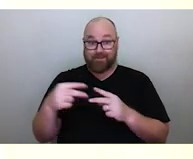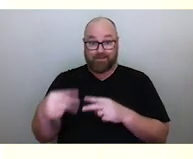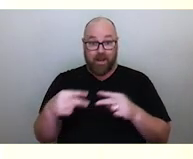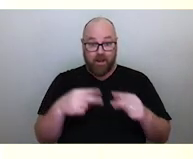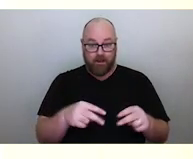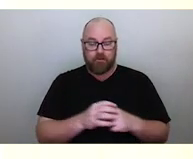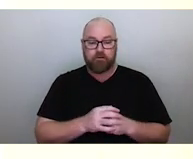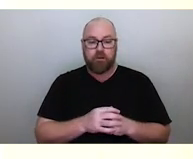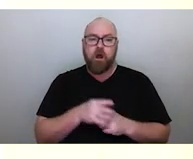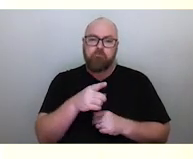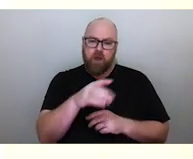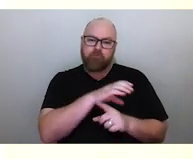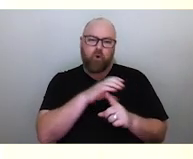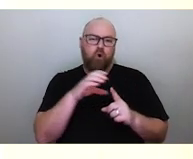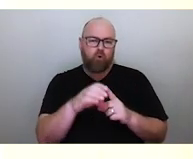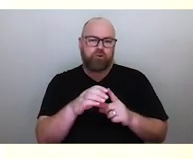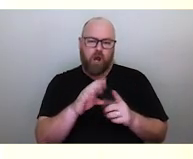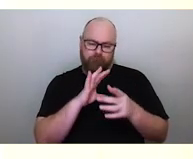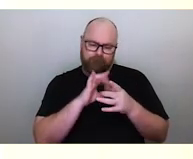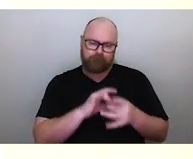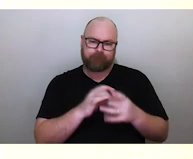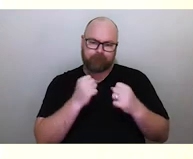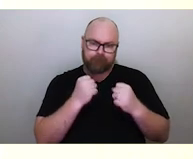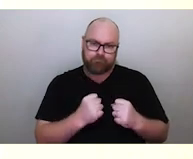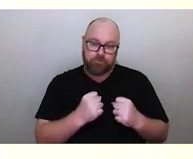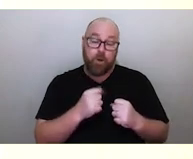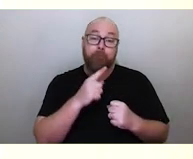besides its cultural context, is a bit about its history.